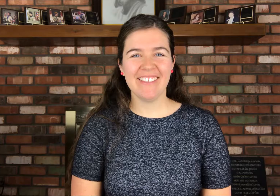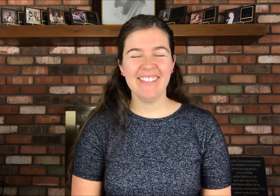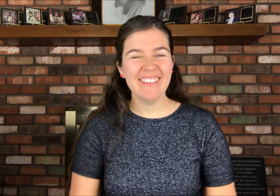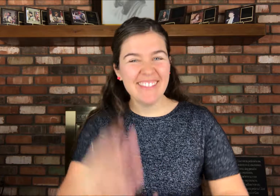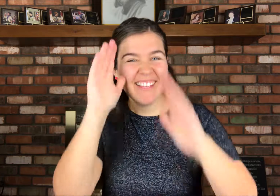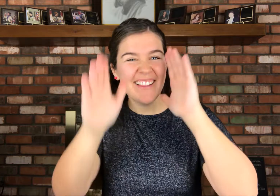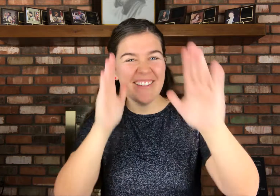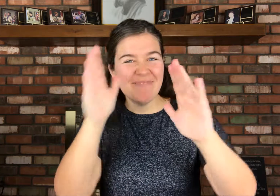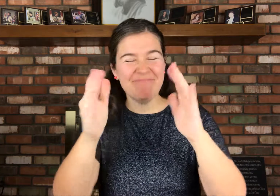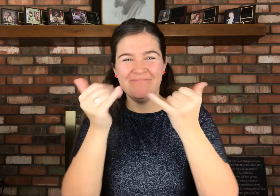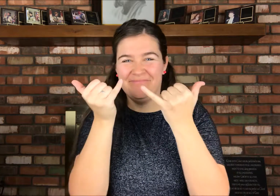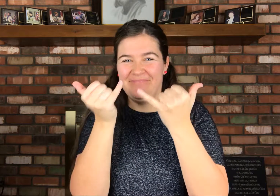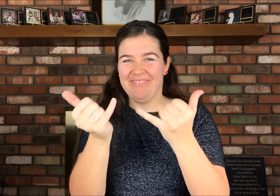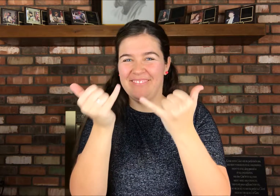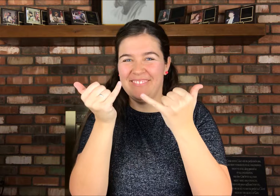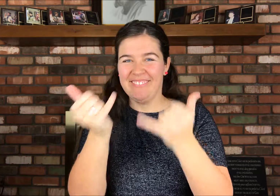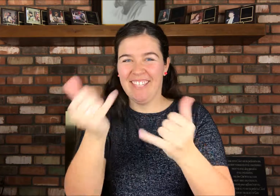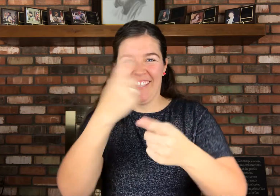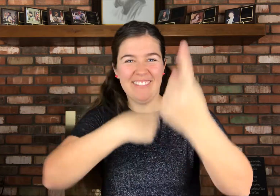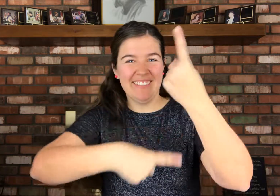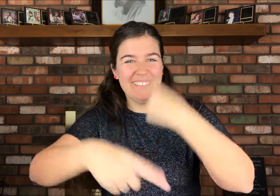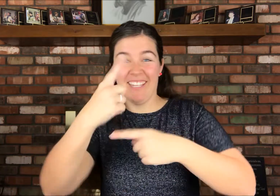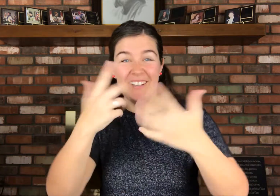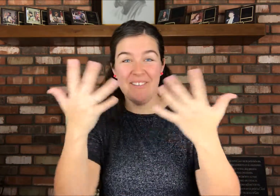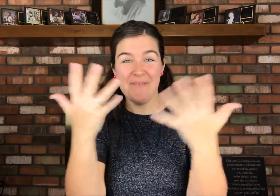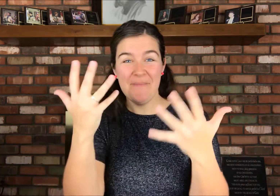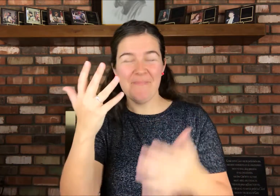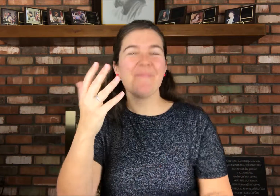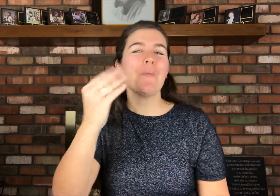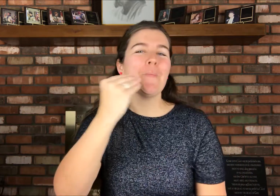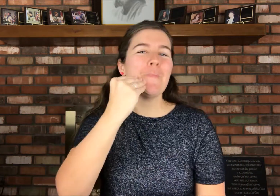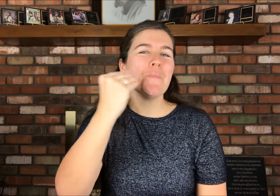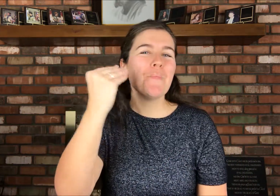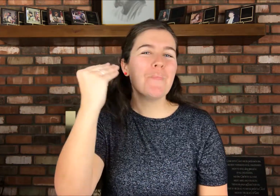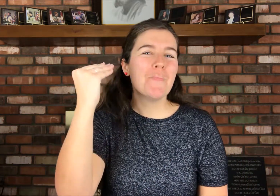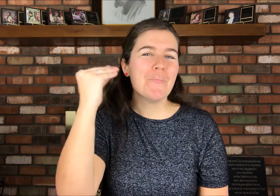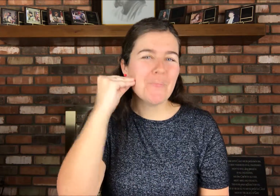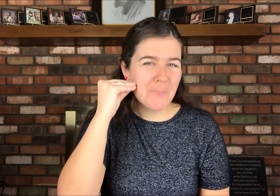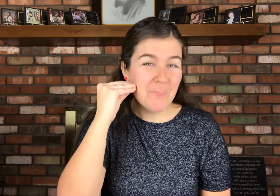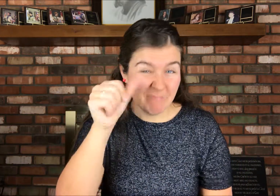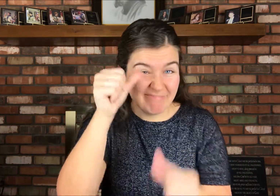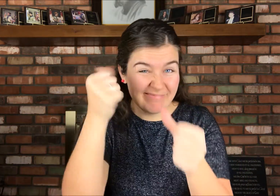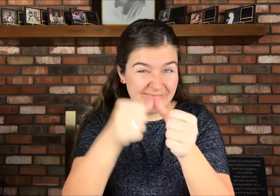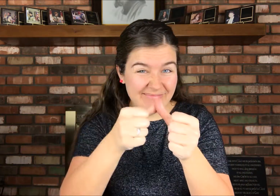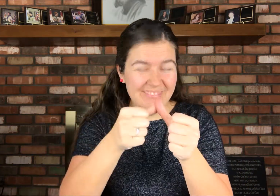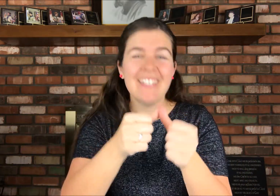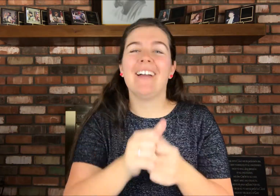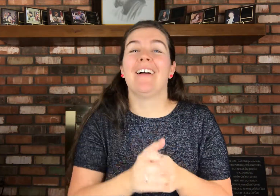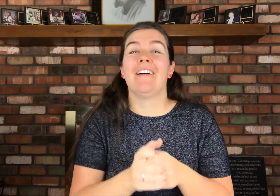Hello hello! Today the sign is HOME, remember?